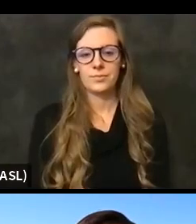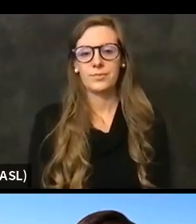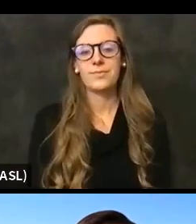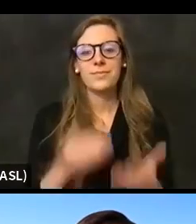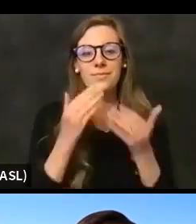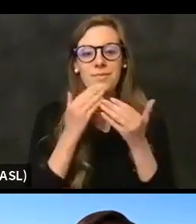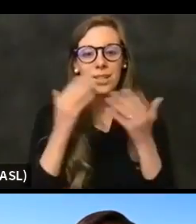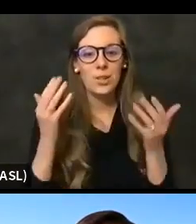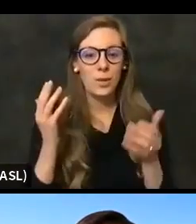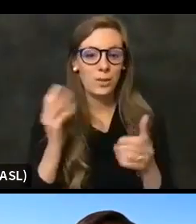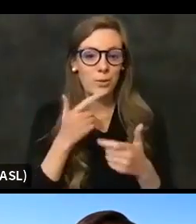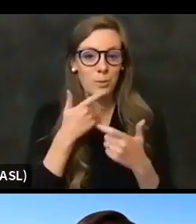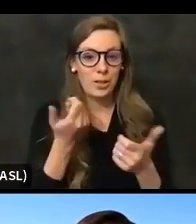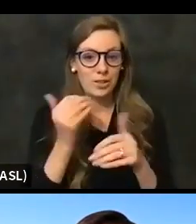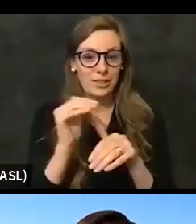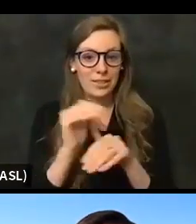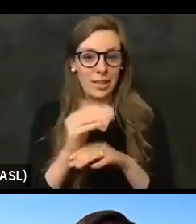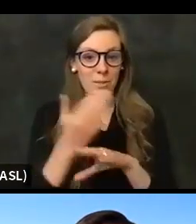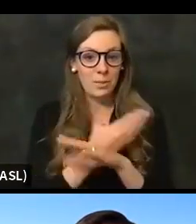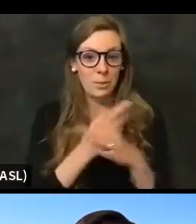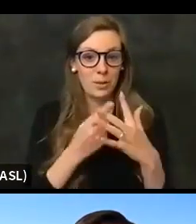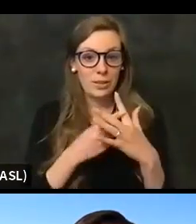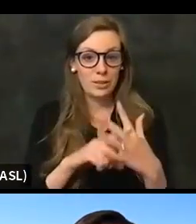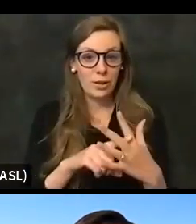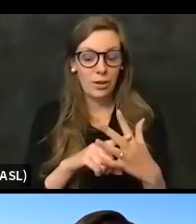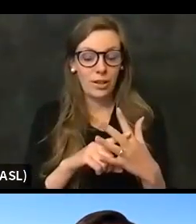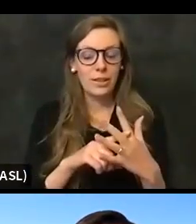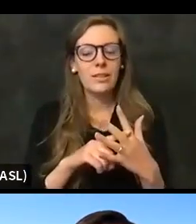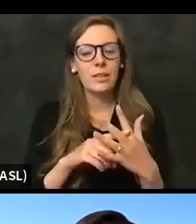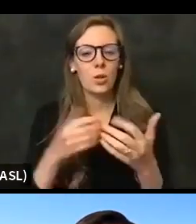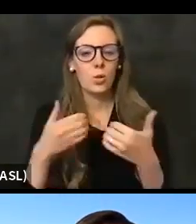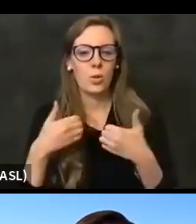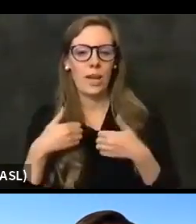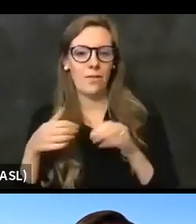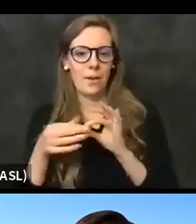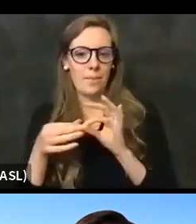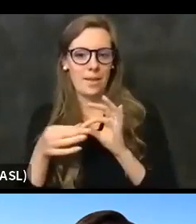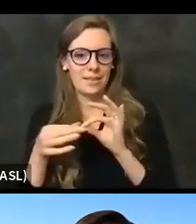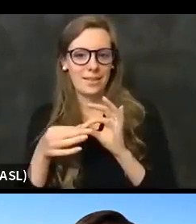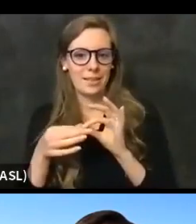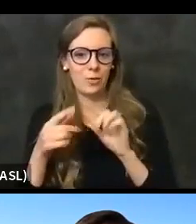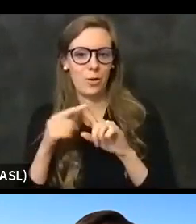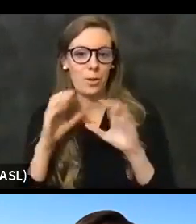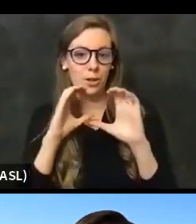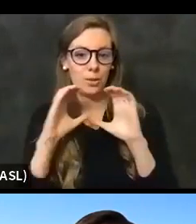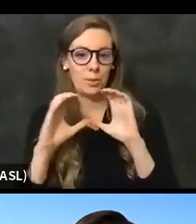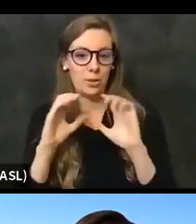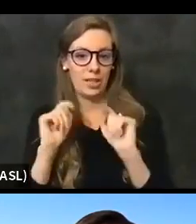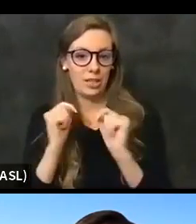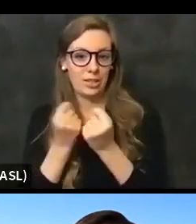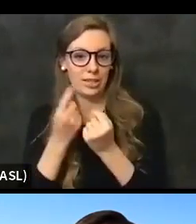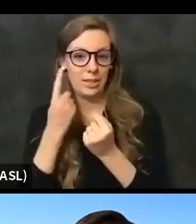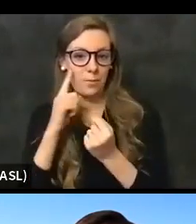Before we get started, we'd like to begin with a brief message from Gilbert Martinez from our communications team for our Spanish speaking viewers.